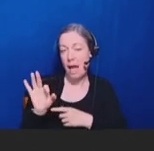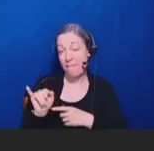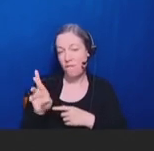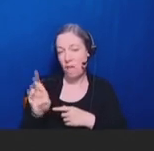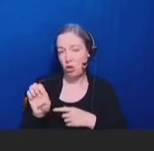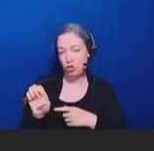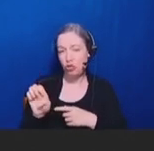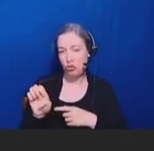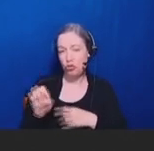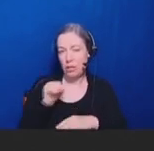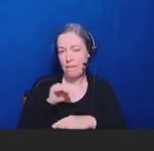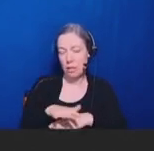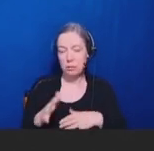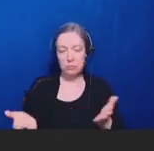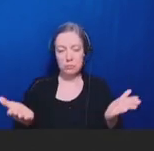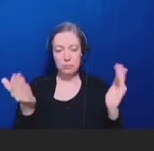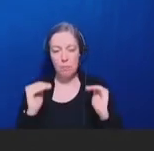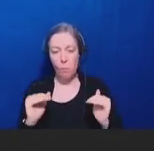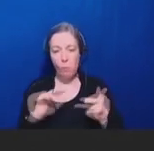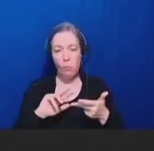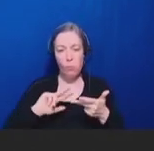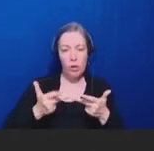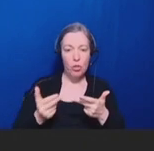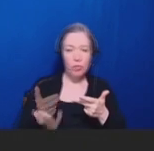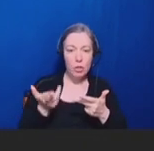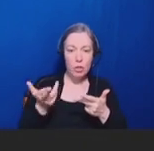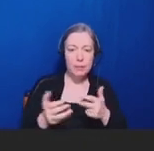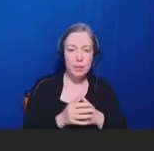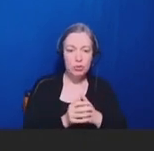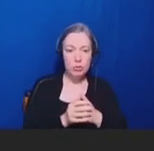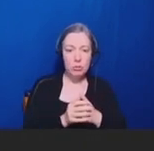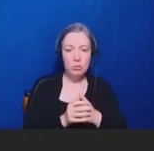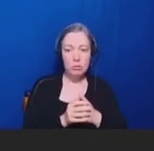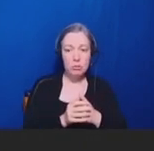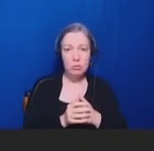A third kind of recommendation is first off, thank the patient for sharing their concerns